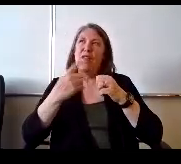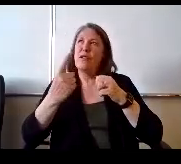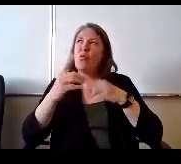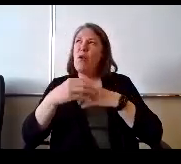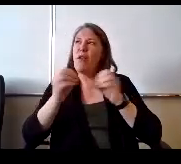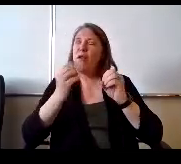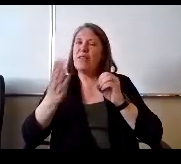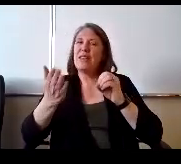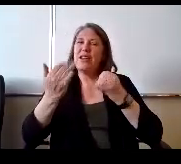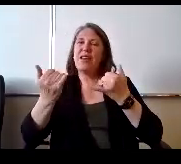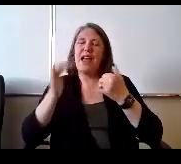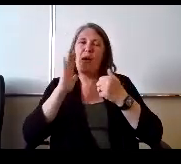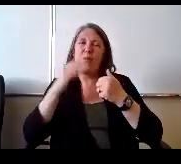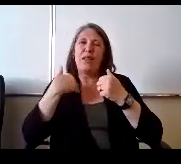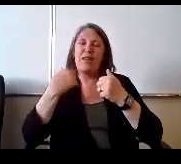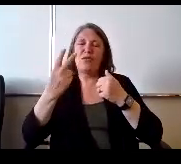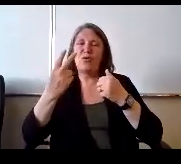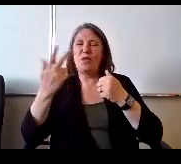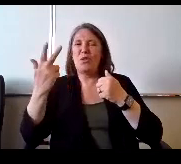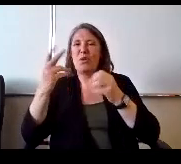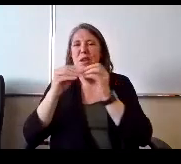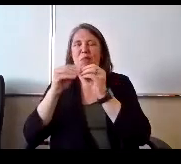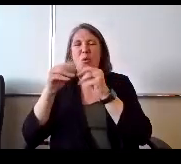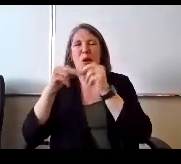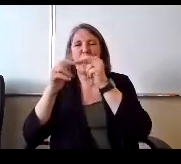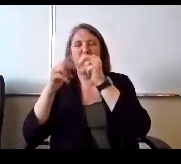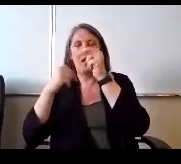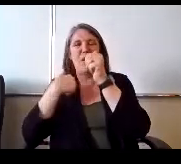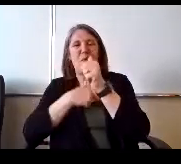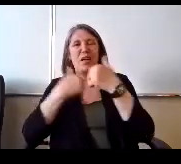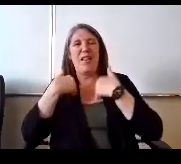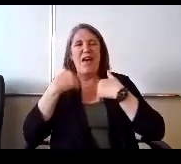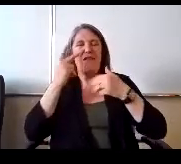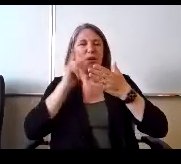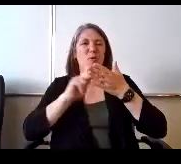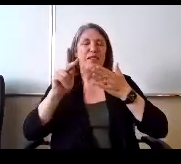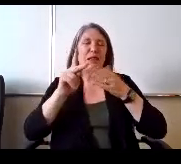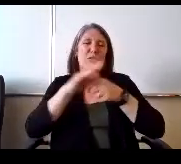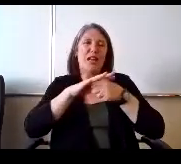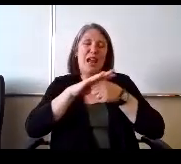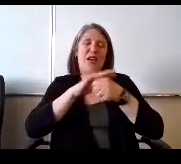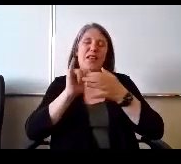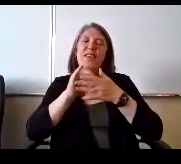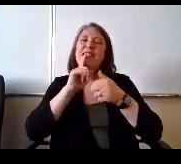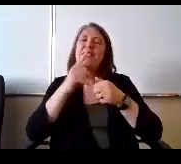I need to have two or three to three additional offices built. Will have a reception area. This is something that.